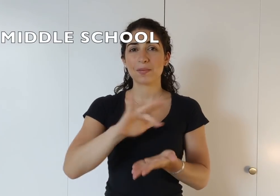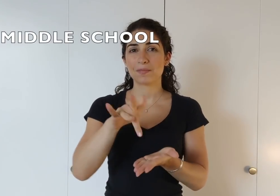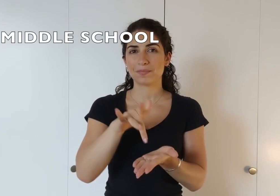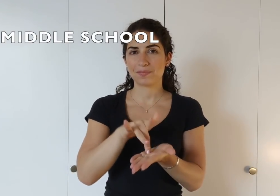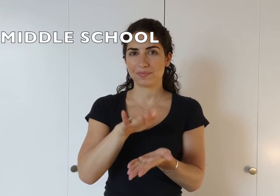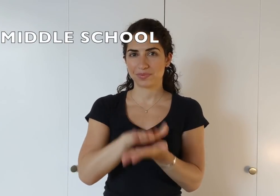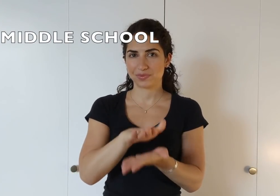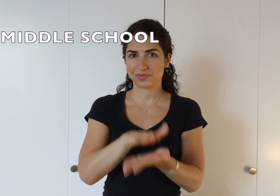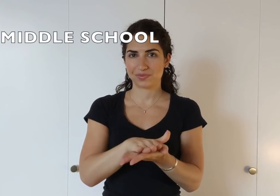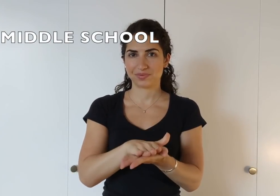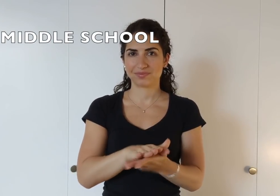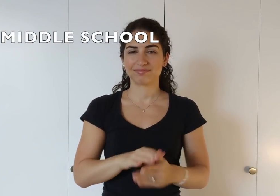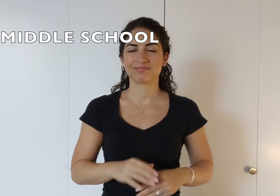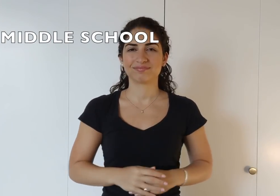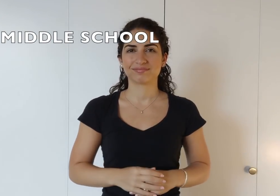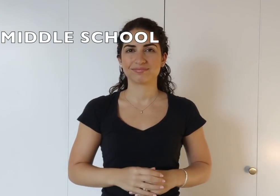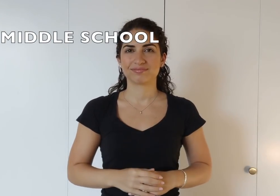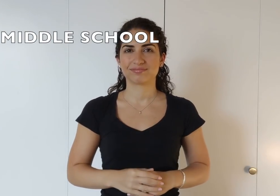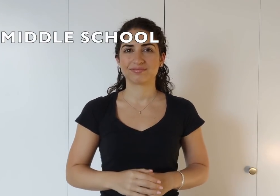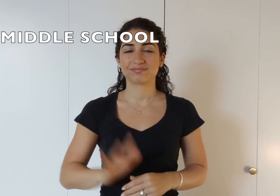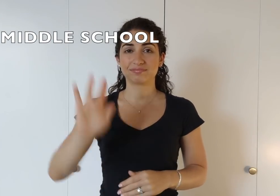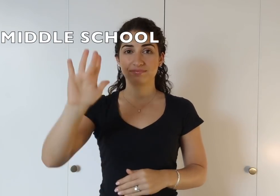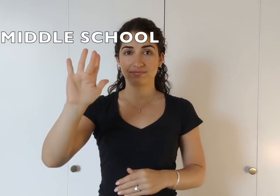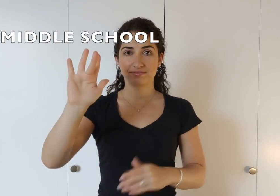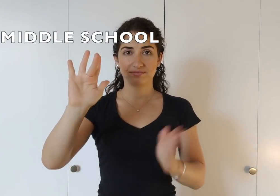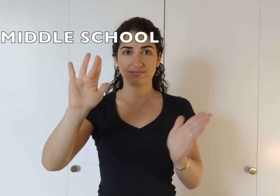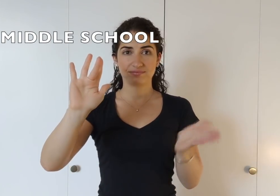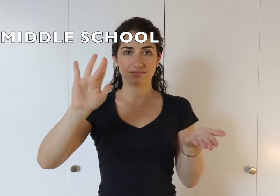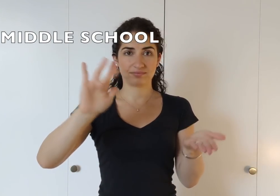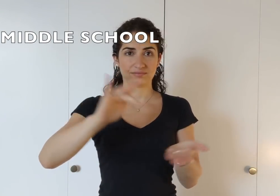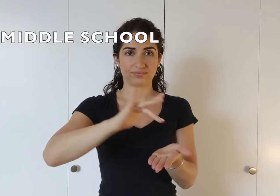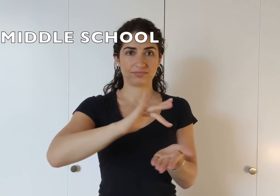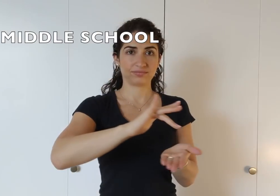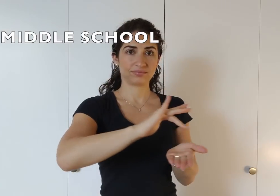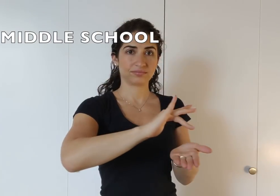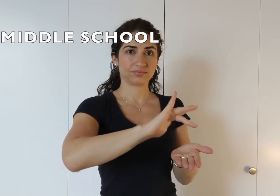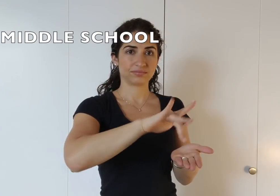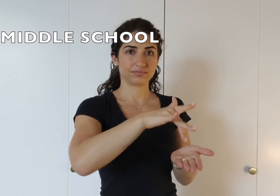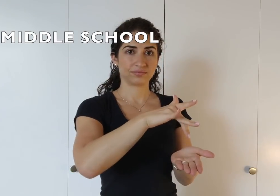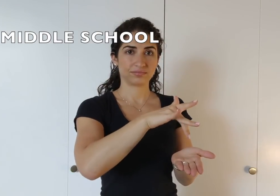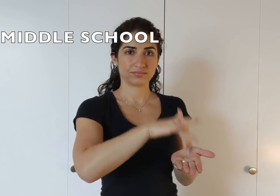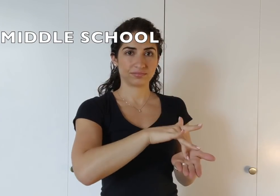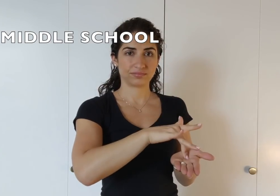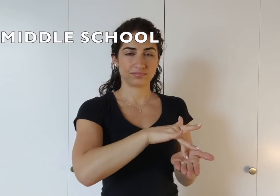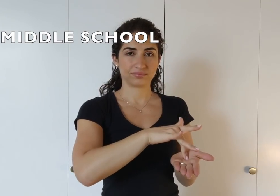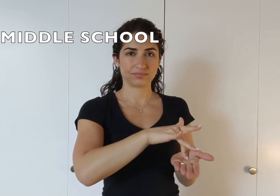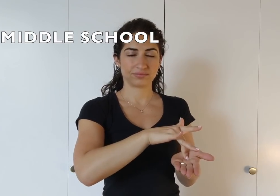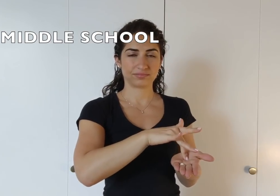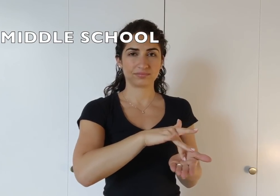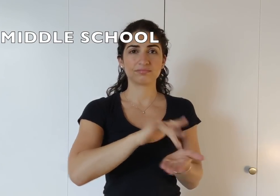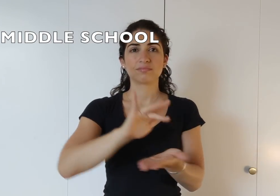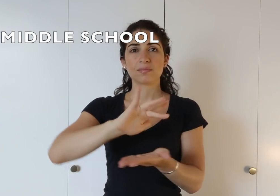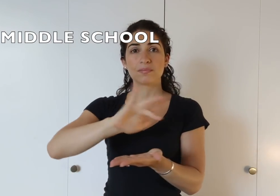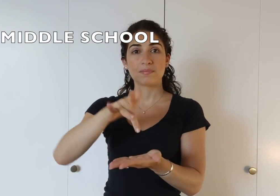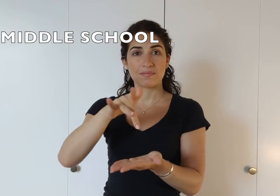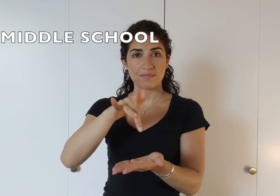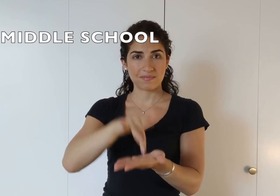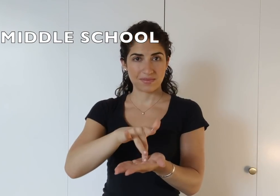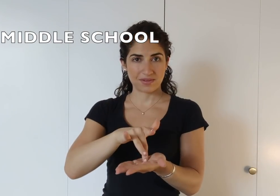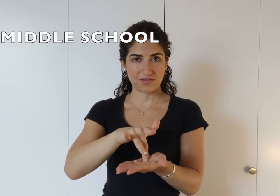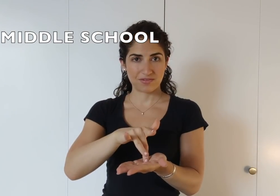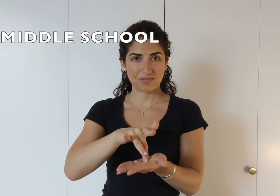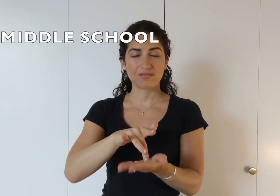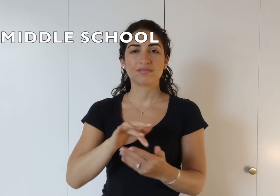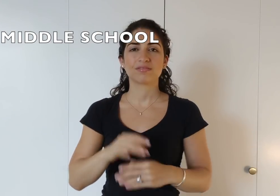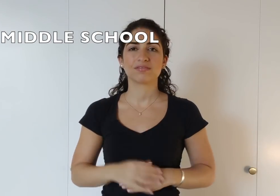Middle school. So the middle finger circles and goes down on the palm: middle